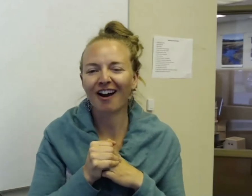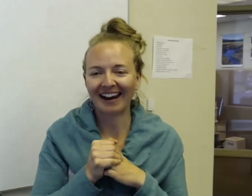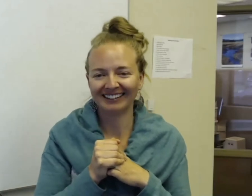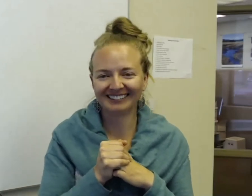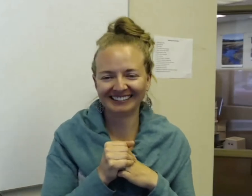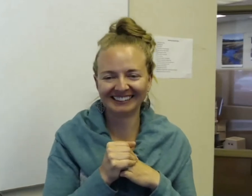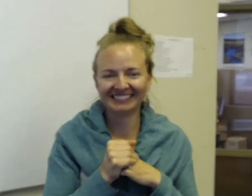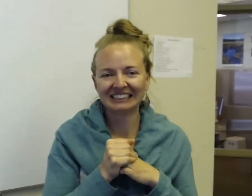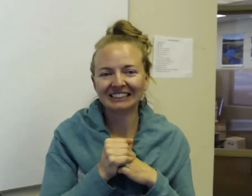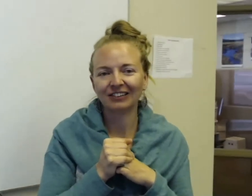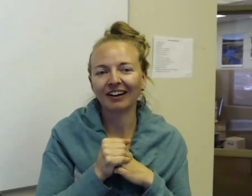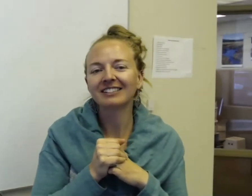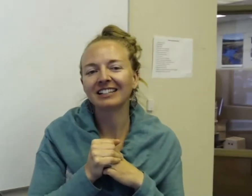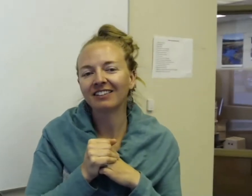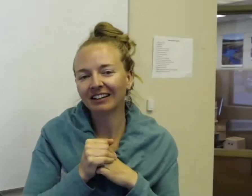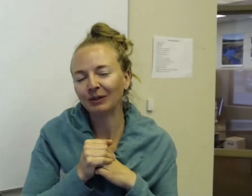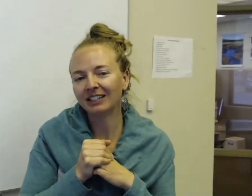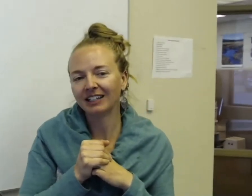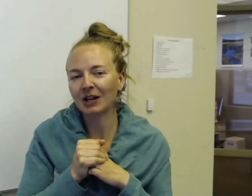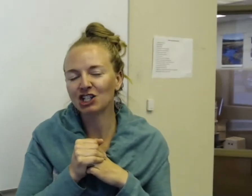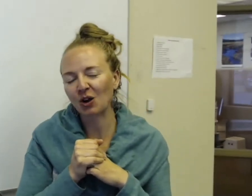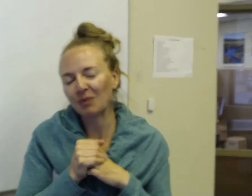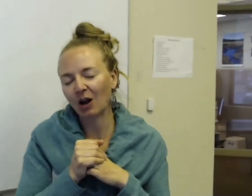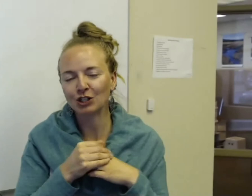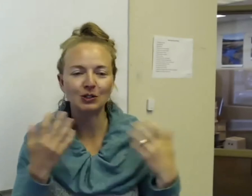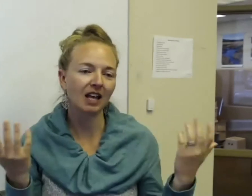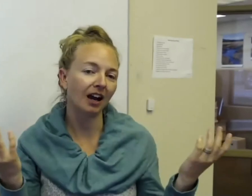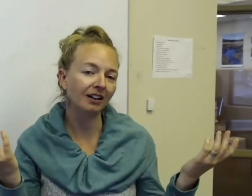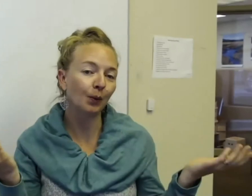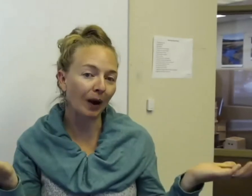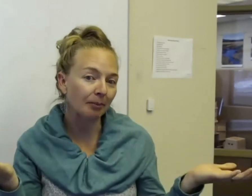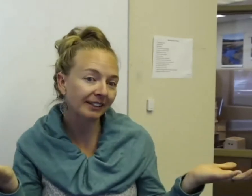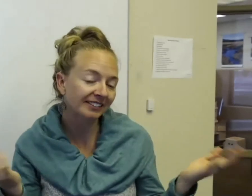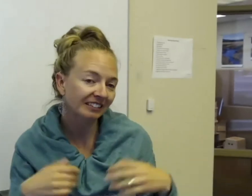Let's try it. All right, let's see if we, can you guys show me how would you sign rabbit?